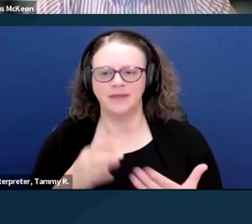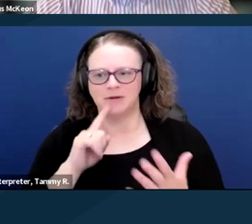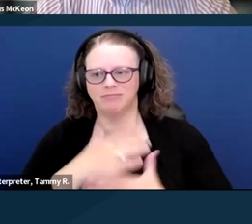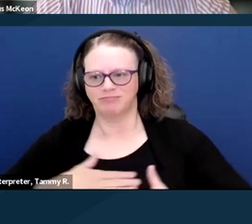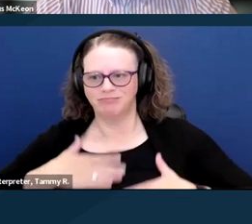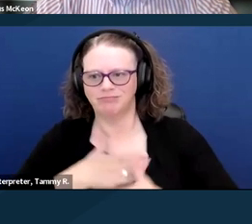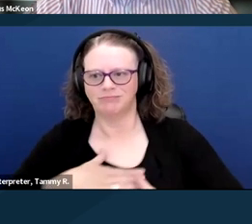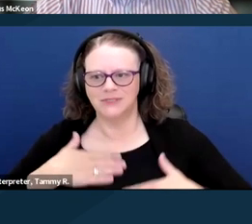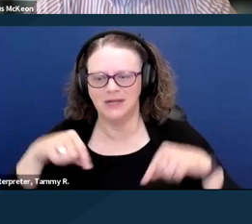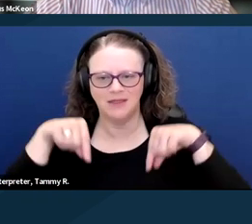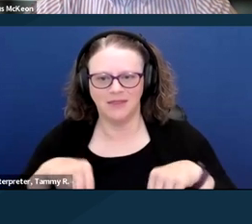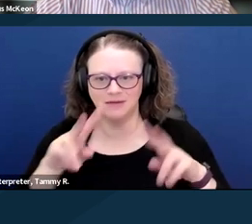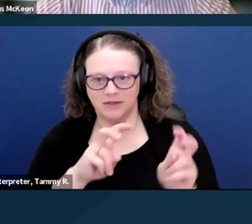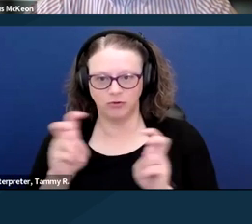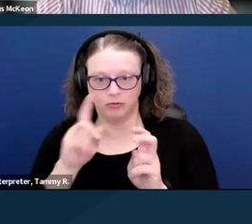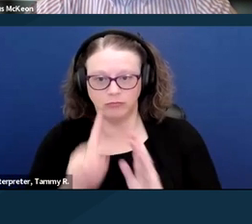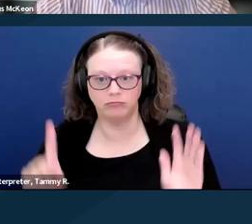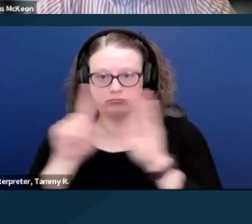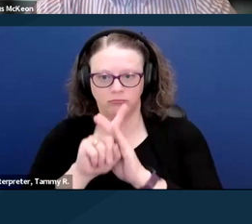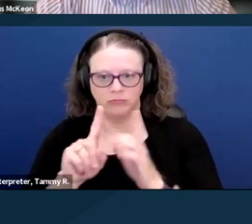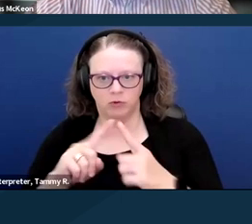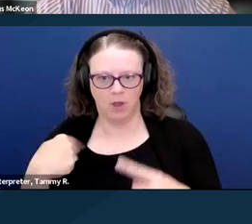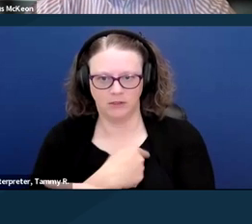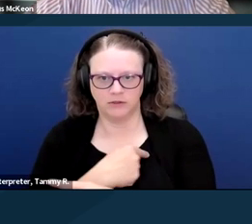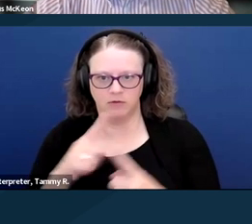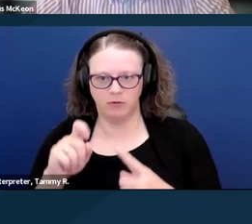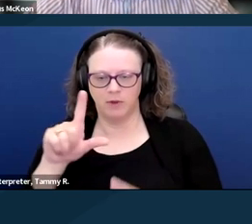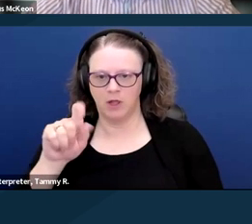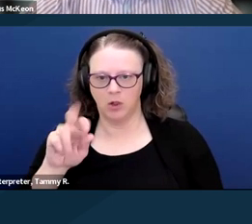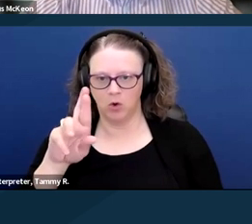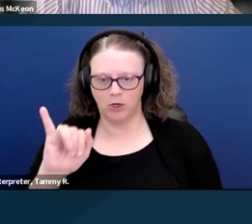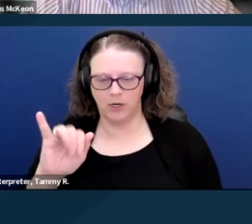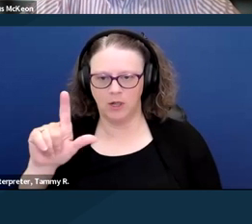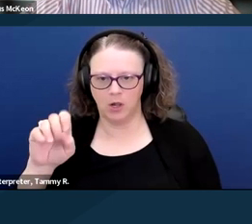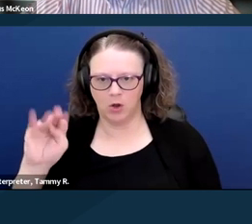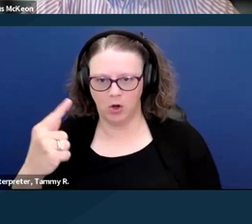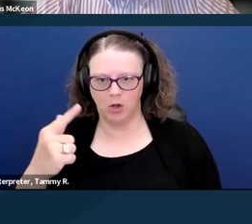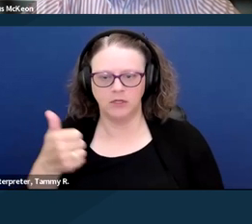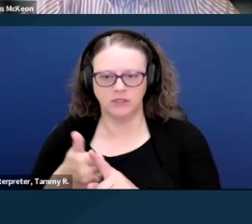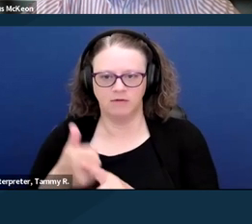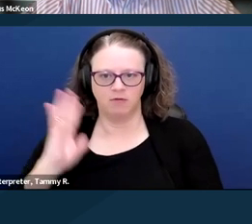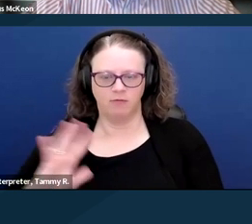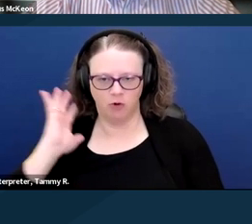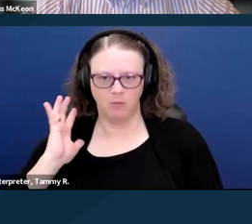This issue came to us, of course, from Lori Long, who is a former constituent of my boss,